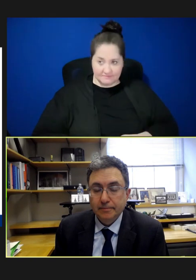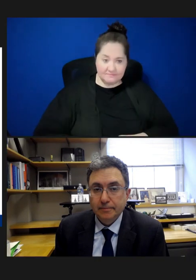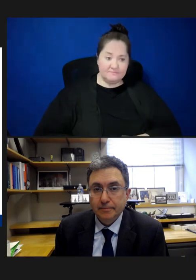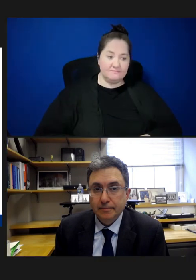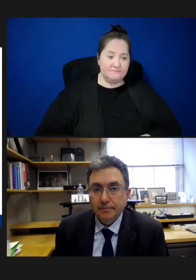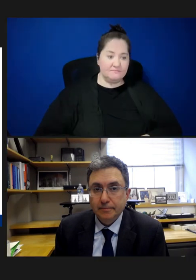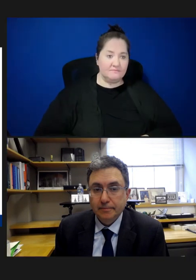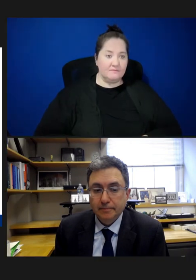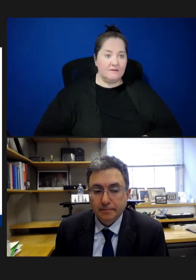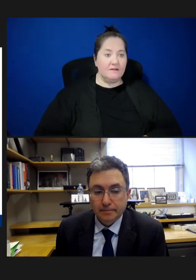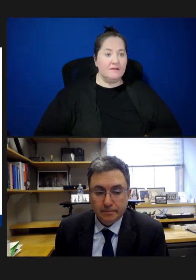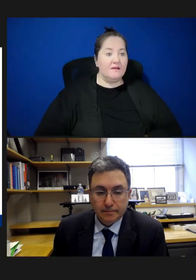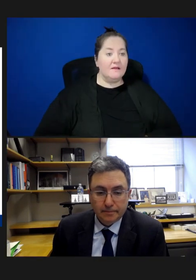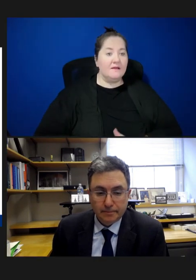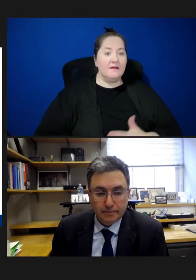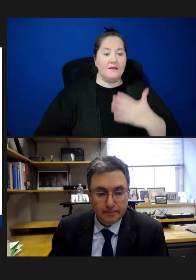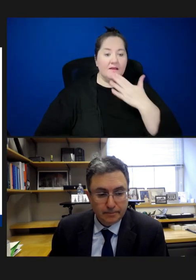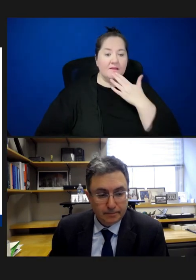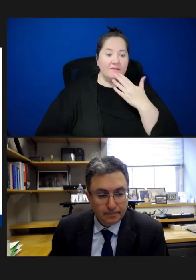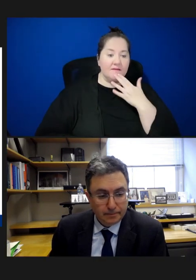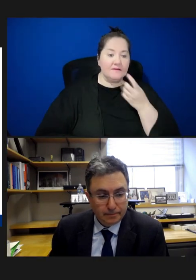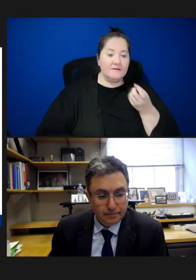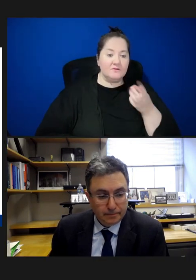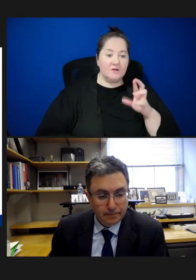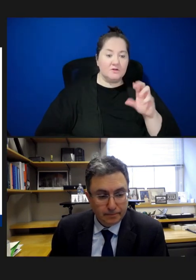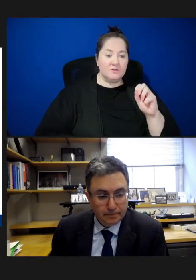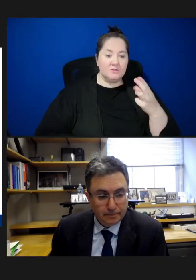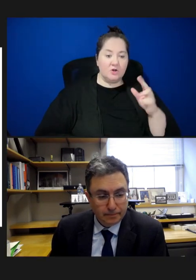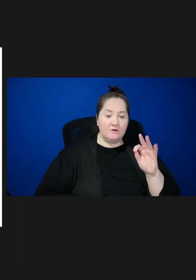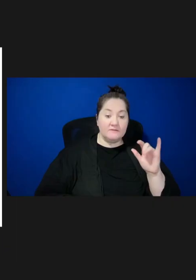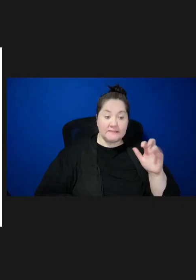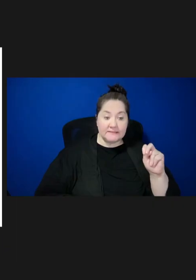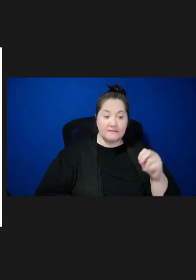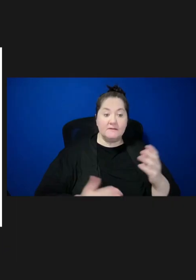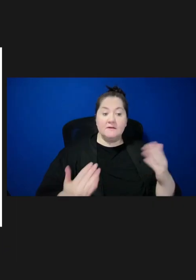Robert Hopkins, Jr.: Thank you, Dr. Sharfstein. Our next presenter is Dr. Christine Hahn from the